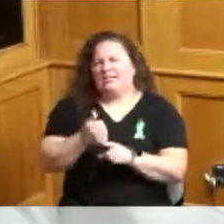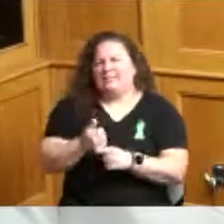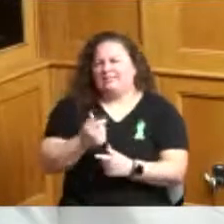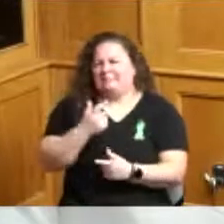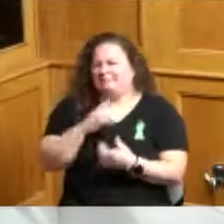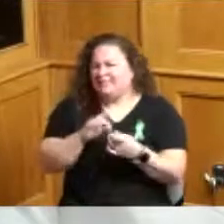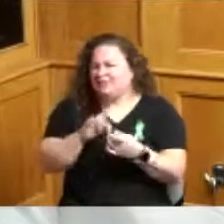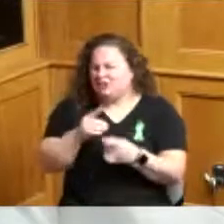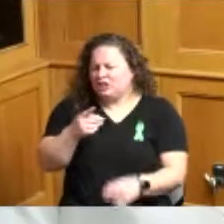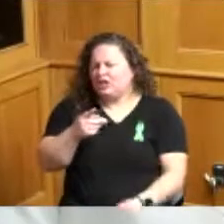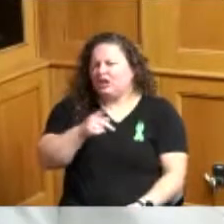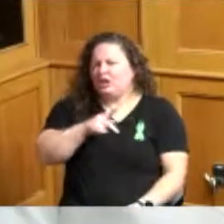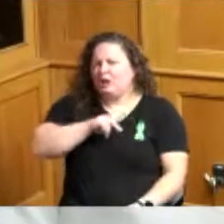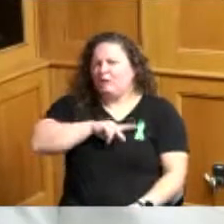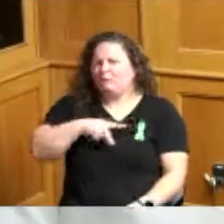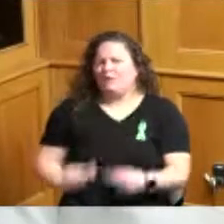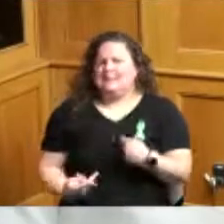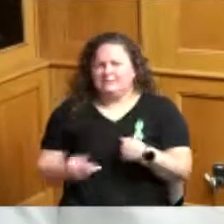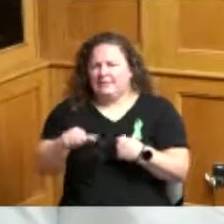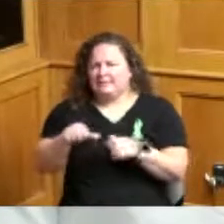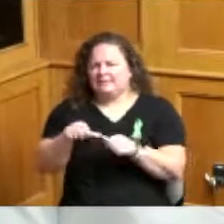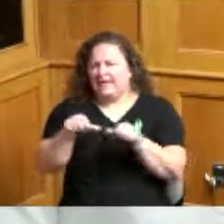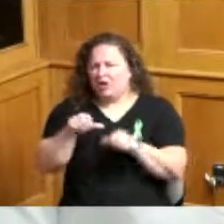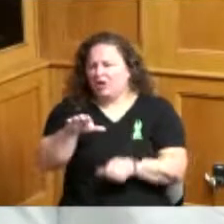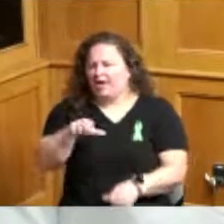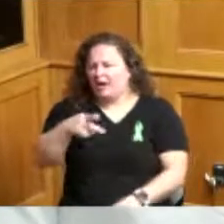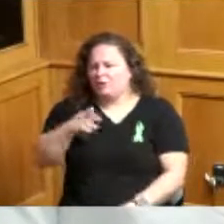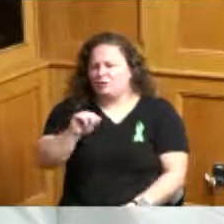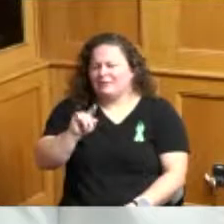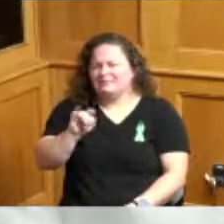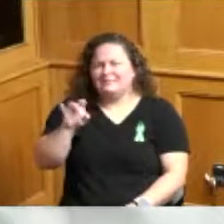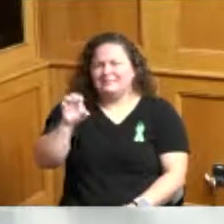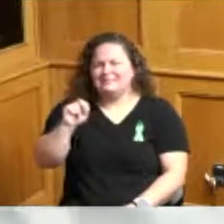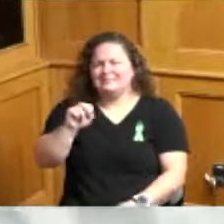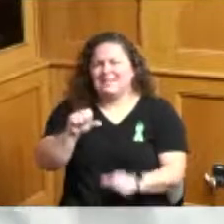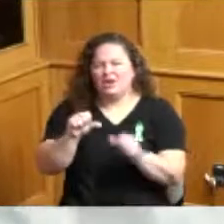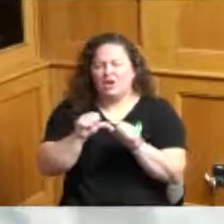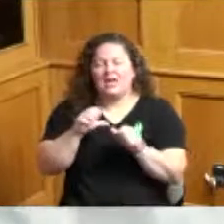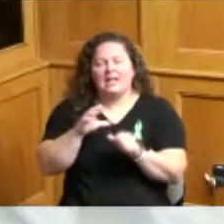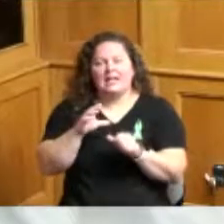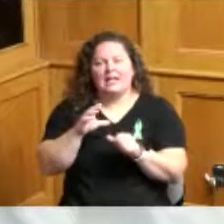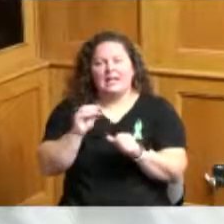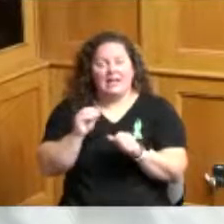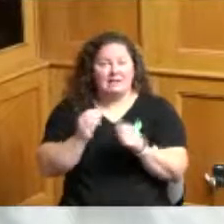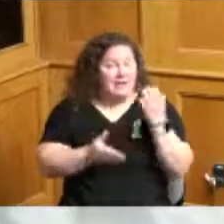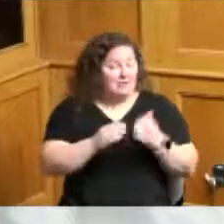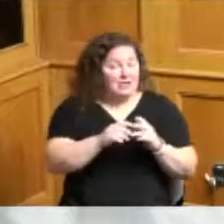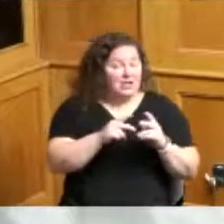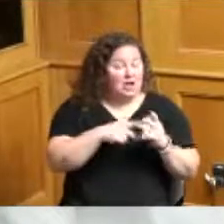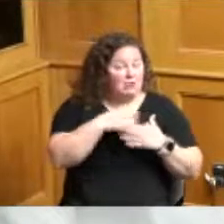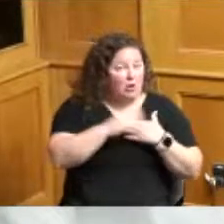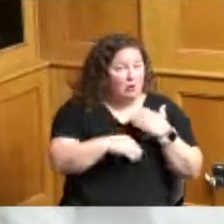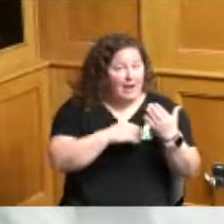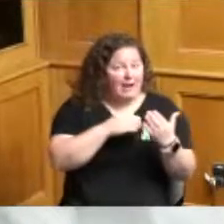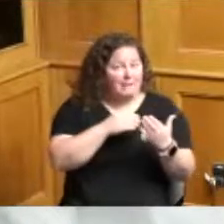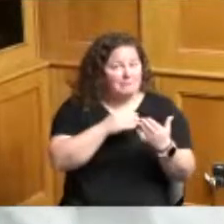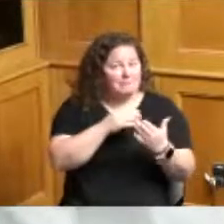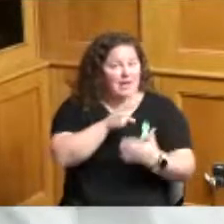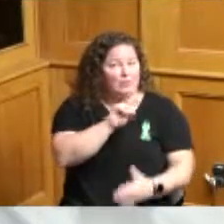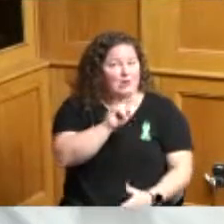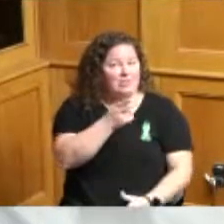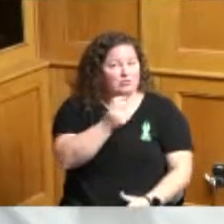I saw where they had a program at at my alma mater I saw on social media Withrow so maybe there's